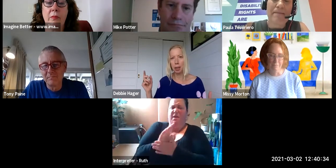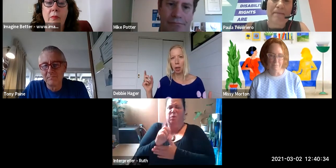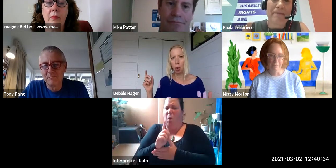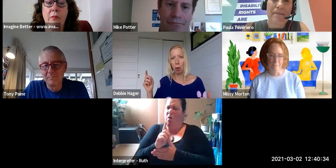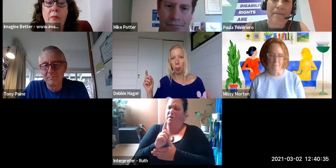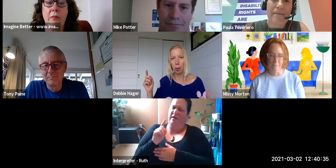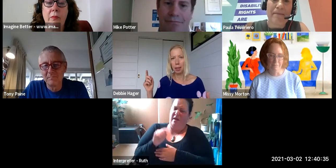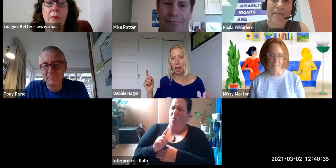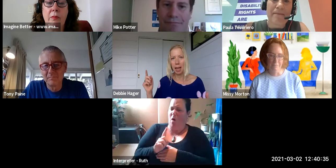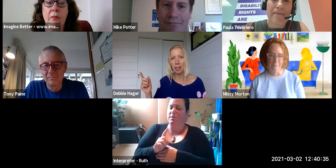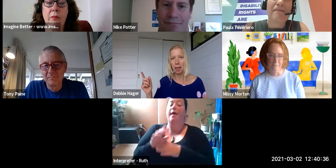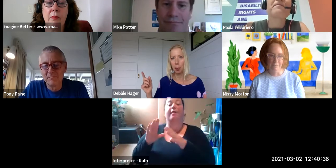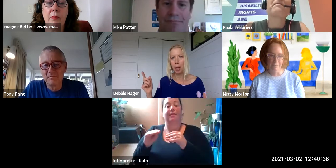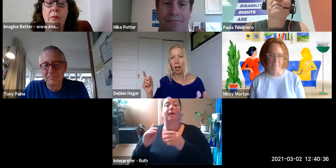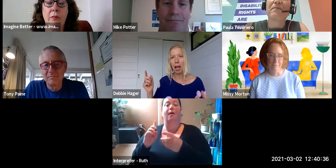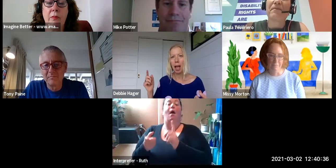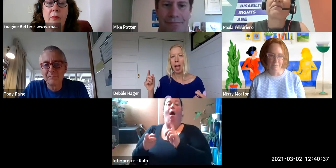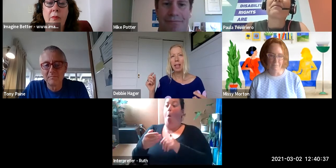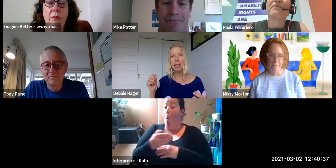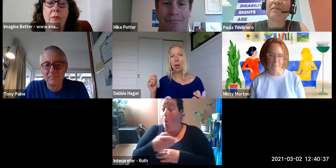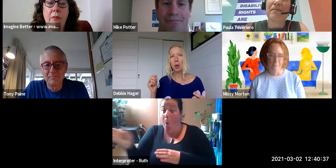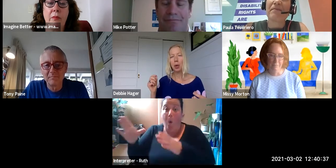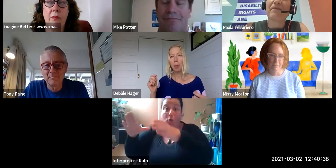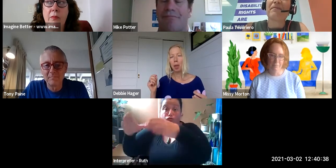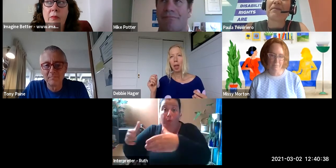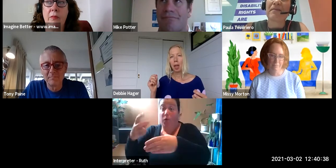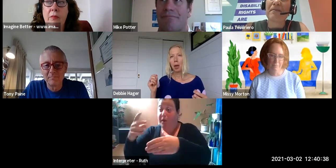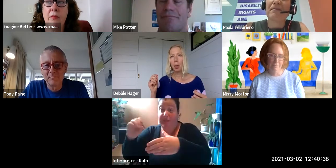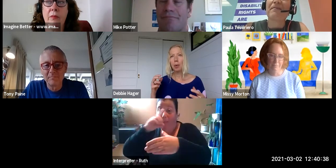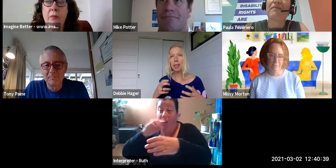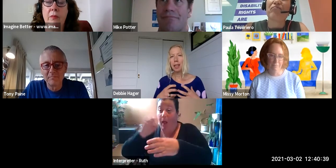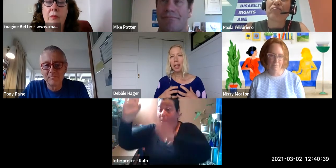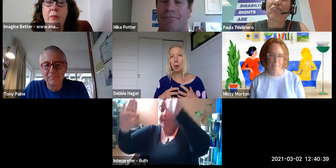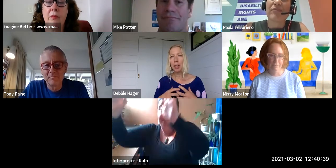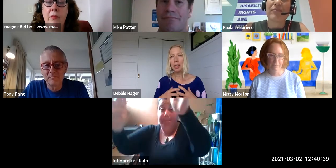impact in the way that you view things and that we do our work.